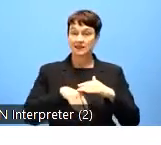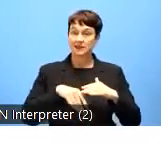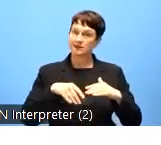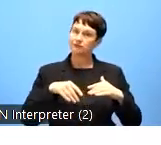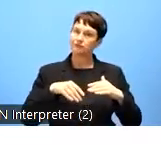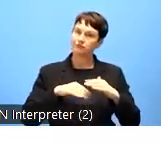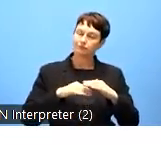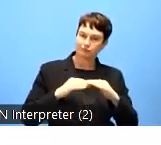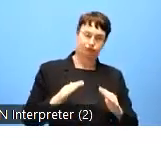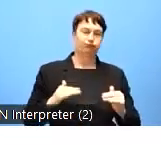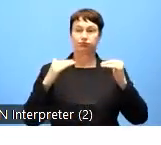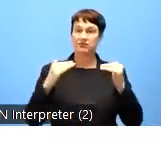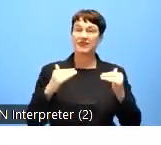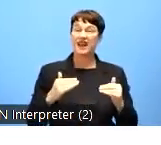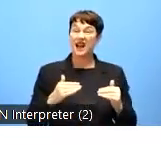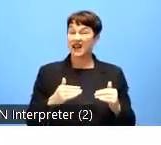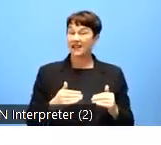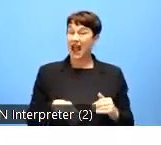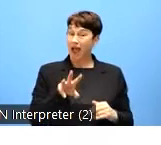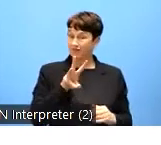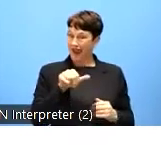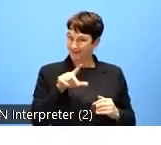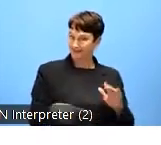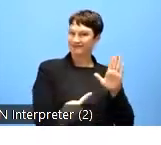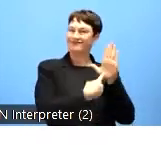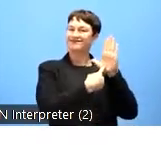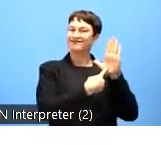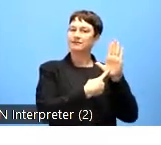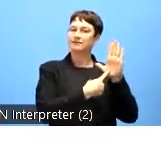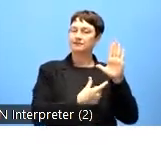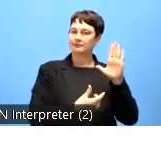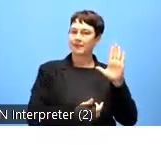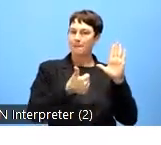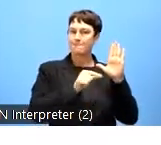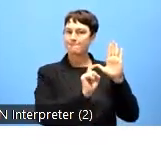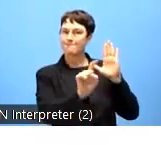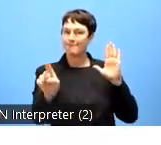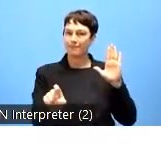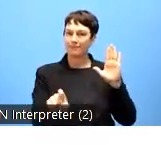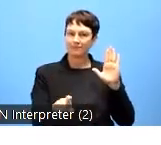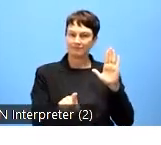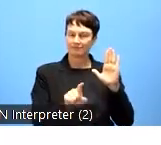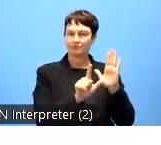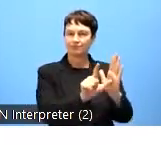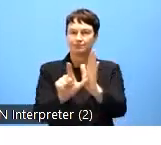But because accessibility is a process, it's not a question of flicking a switch, the review